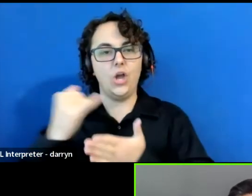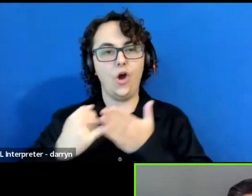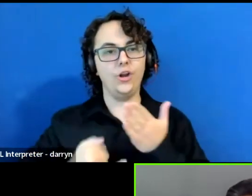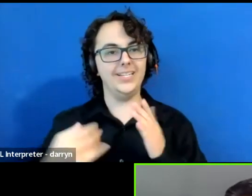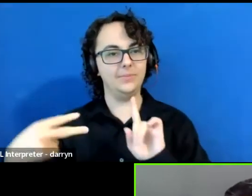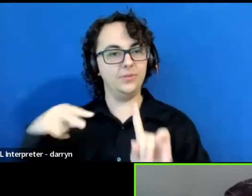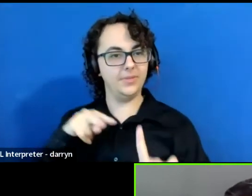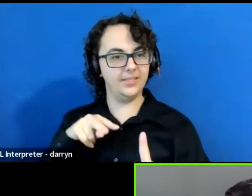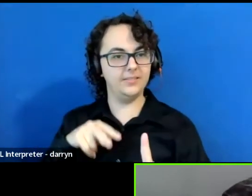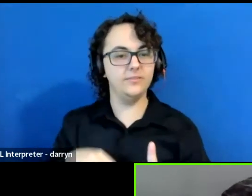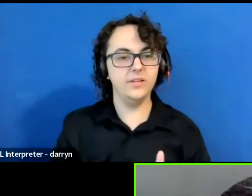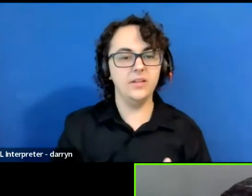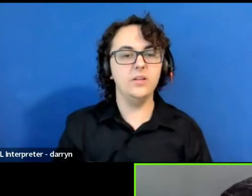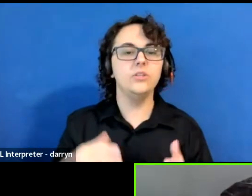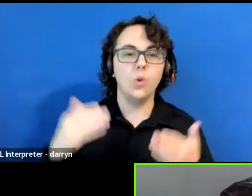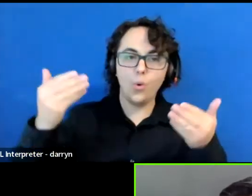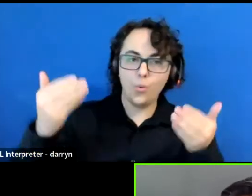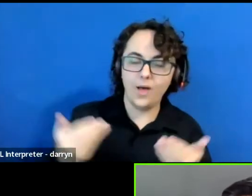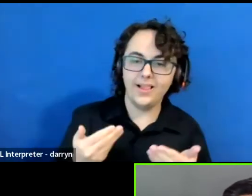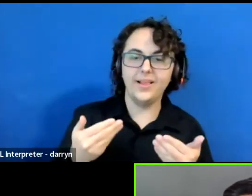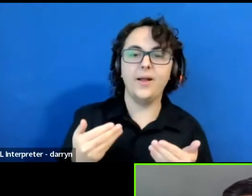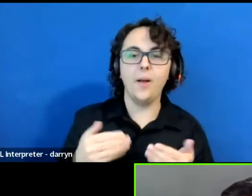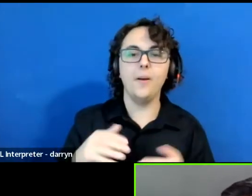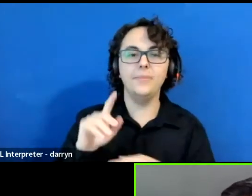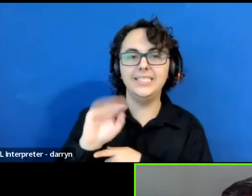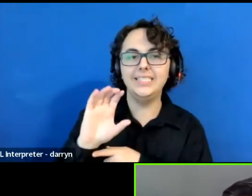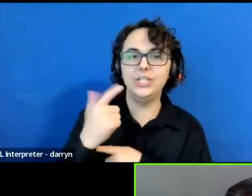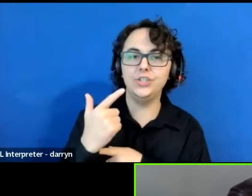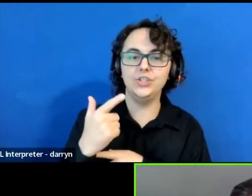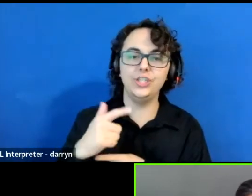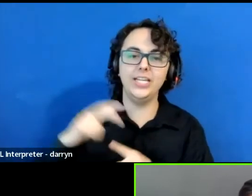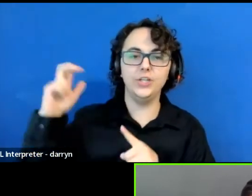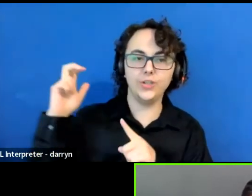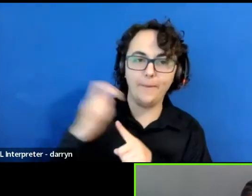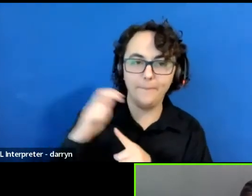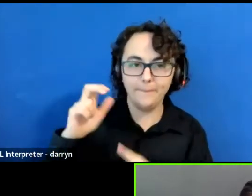one of TCG's climate champions to the screen, Devon Berkshire.